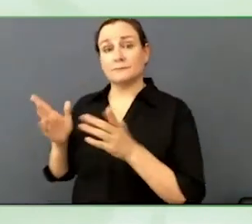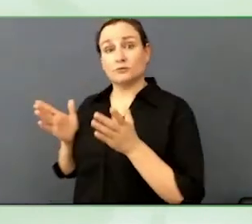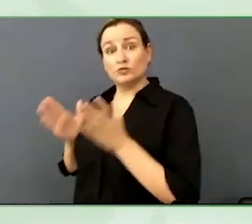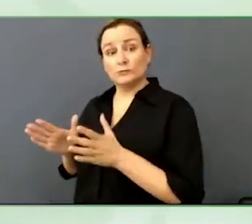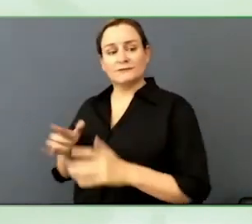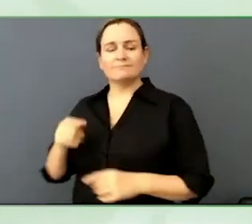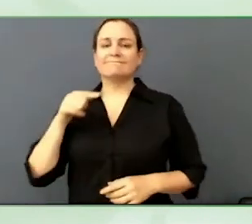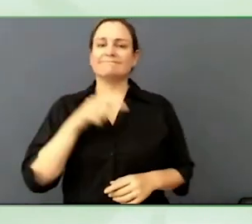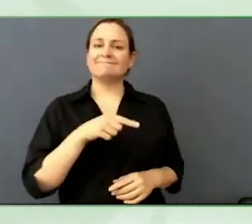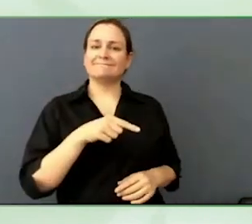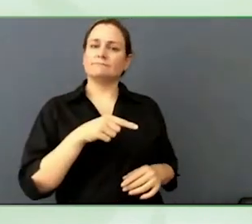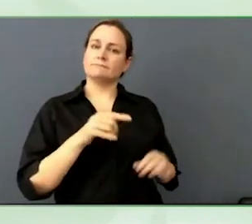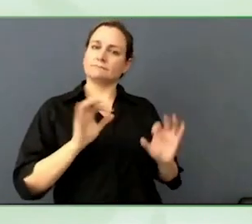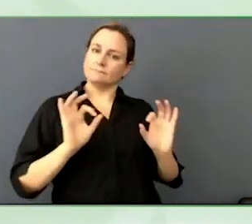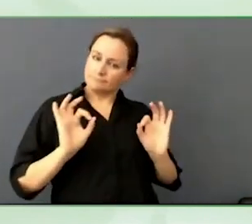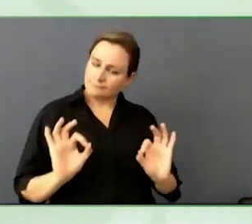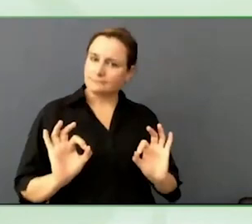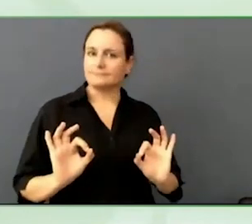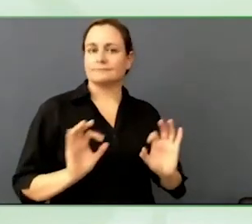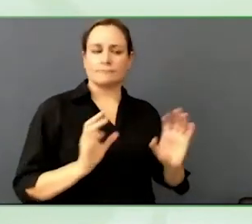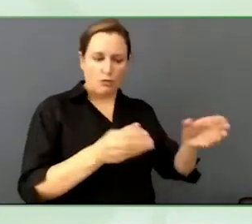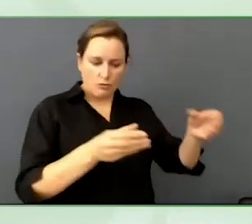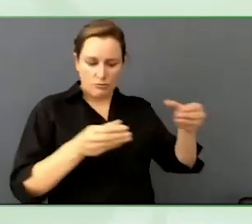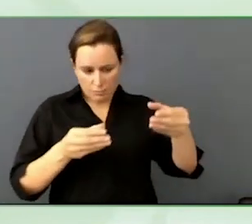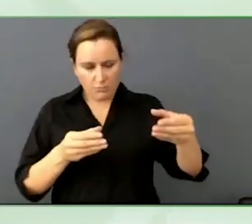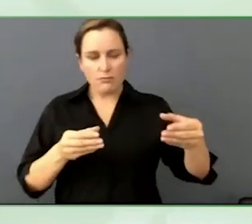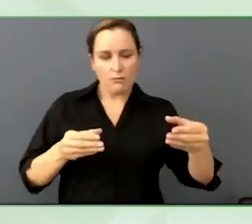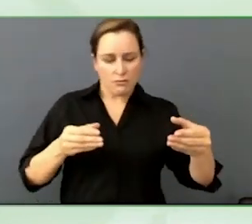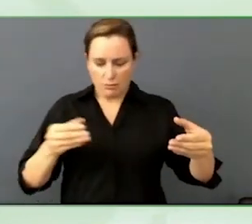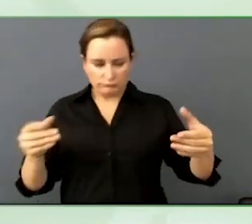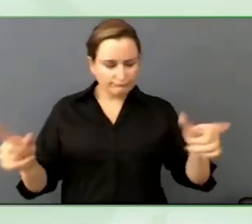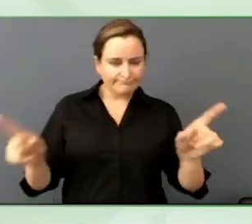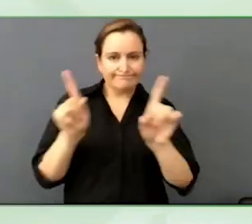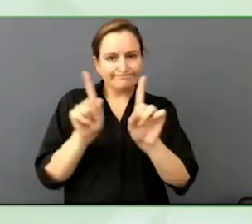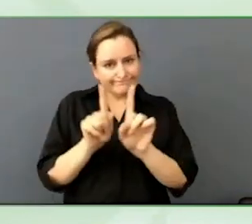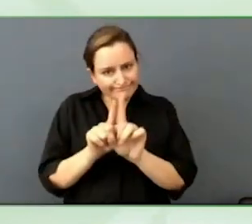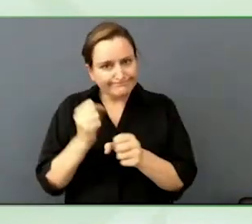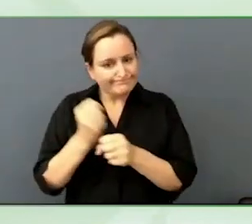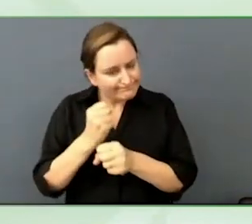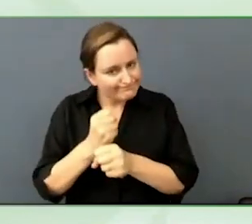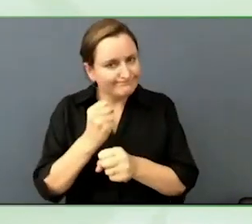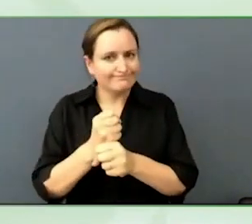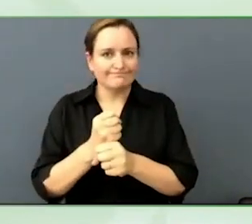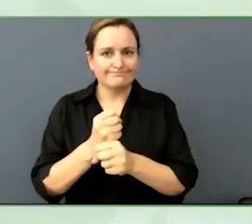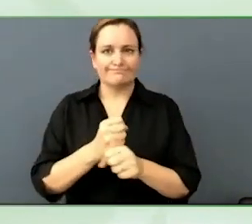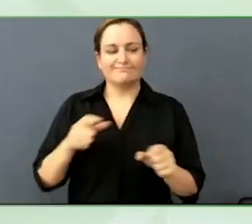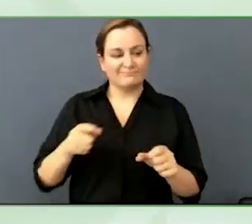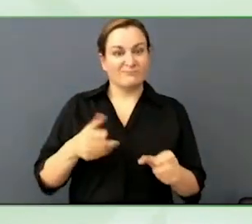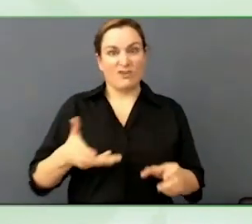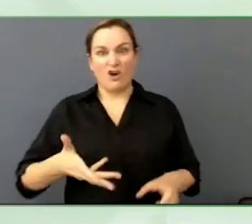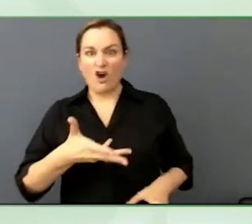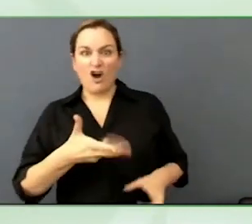That is a real challenge to grapple with and figure out how do we implement them in ways that are beneficial for all of us.